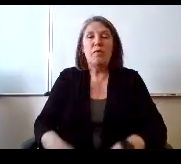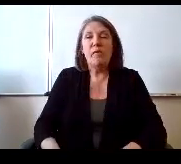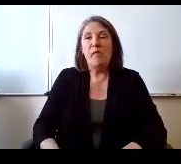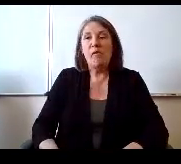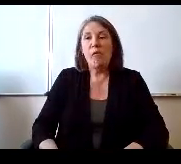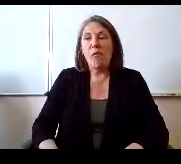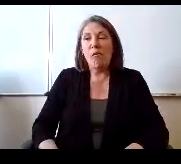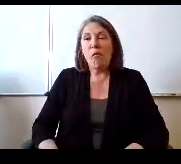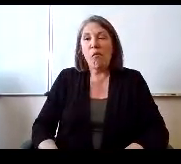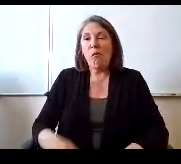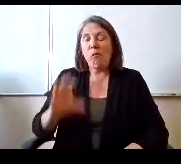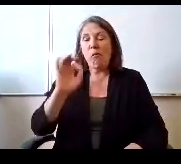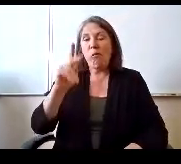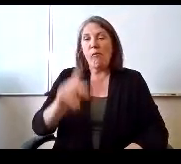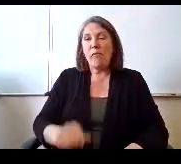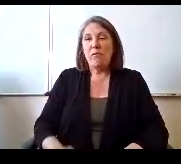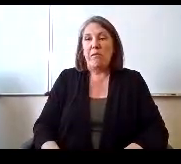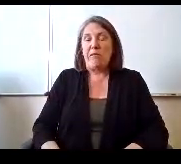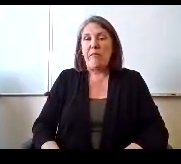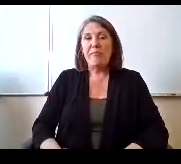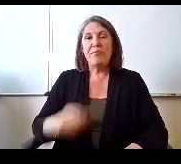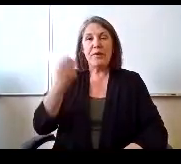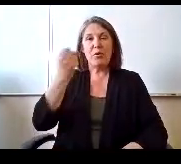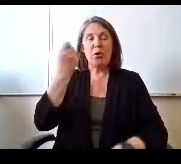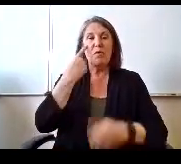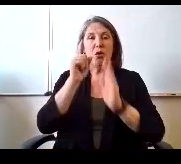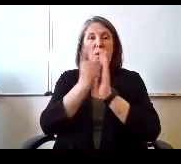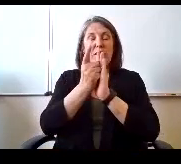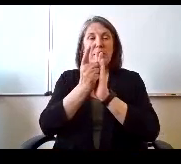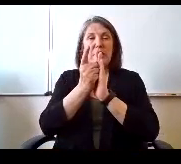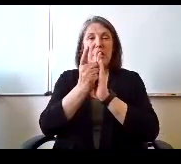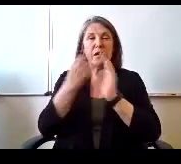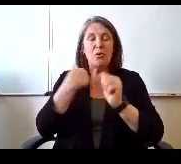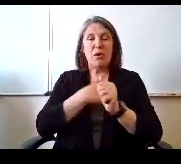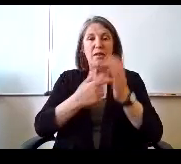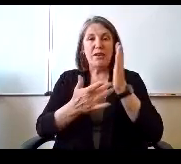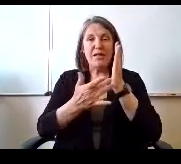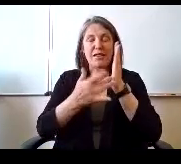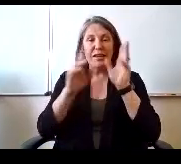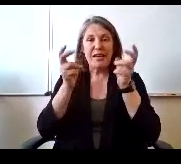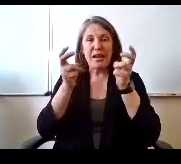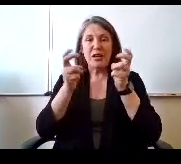OK, and let's hold for one second. I think we have a tech issue that Mr ********* is working on.